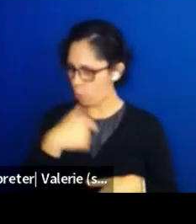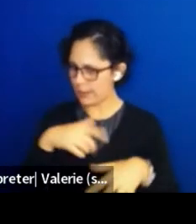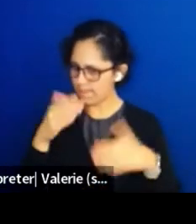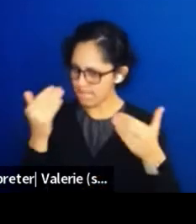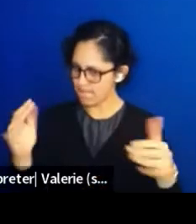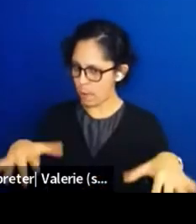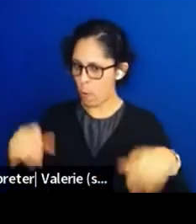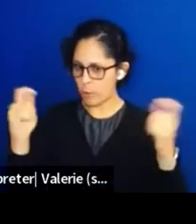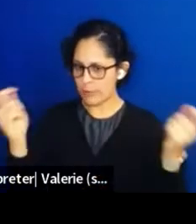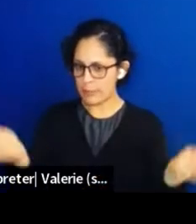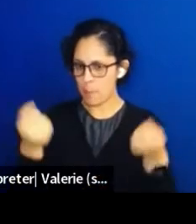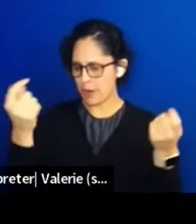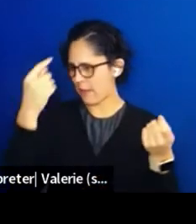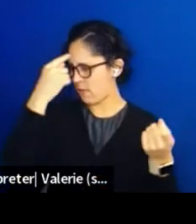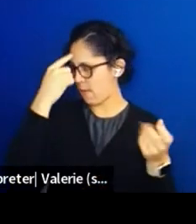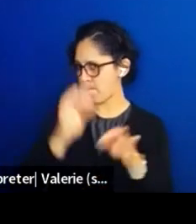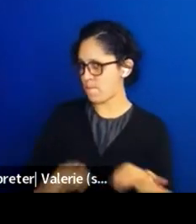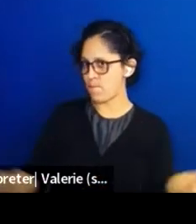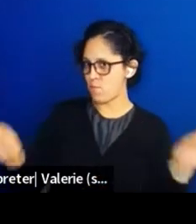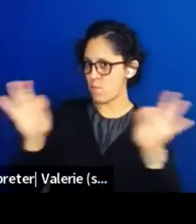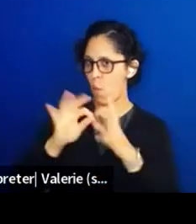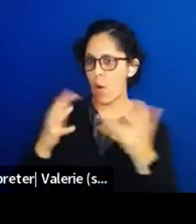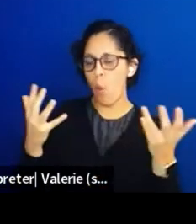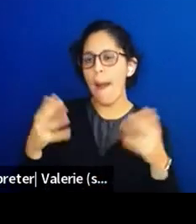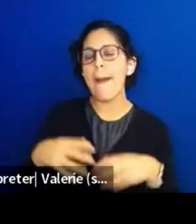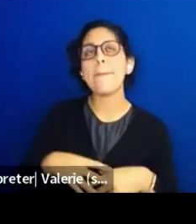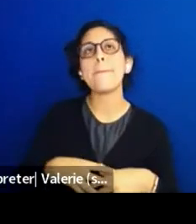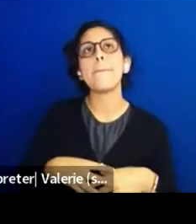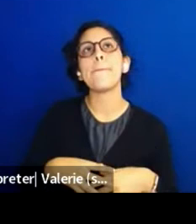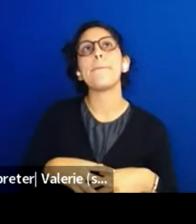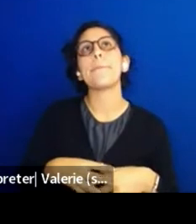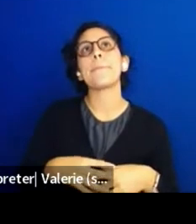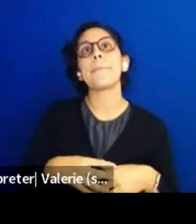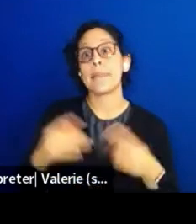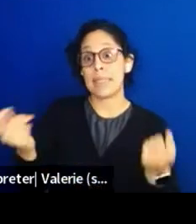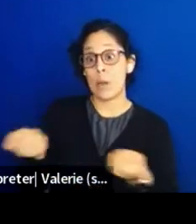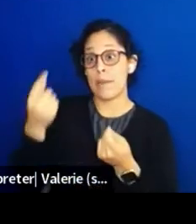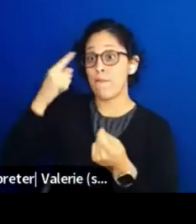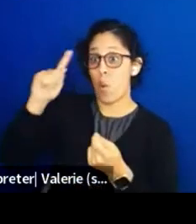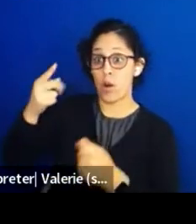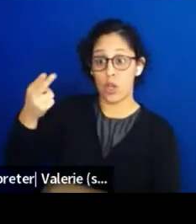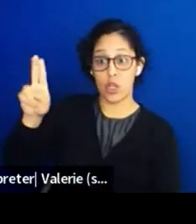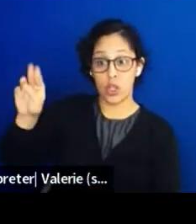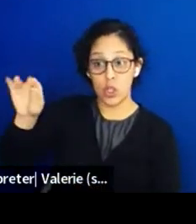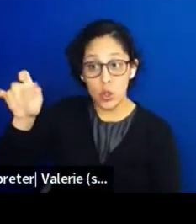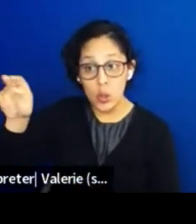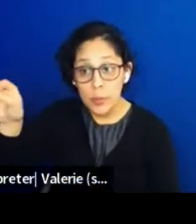we just didn't have ceremony for humans. I mean, we definitely asked for permission,